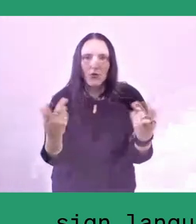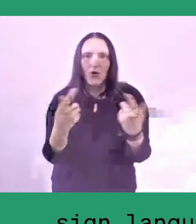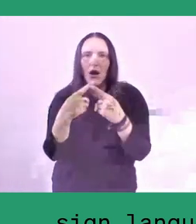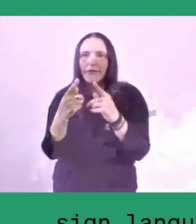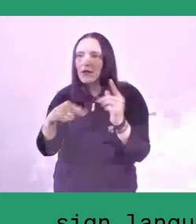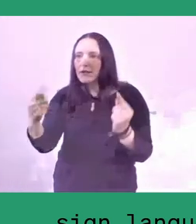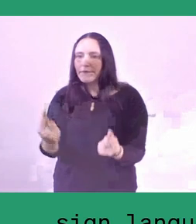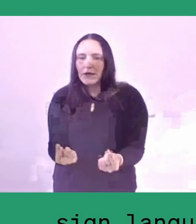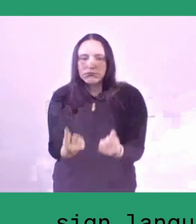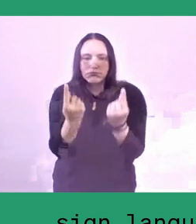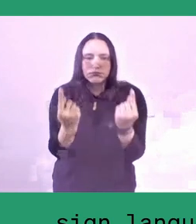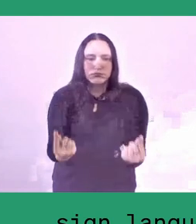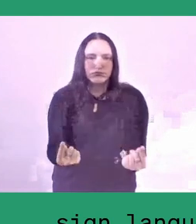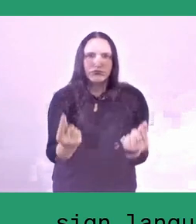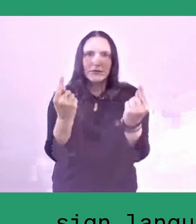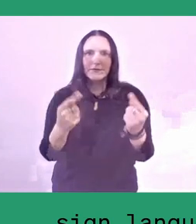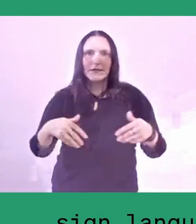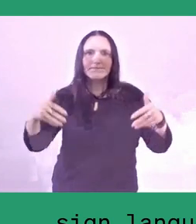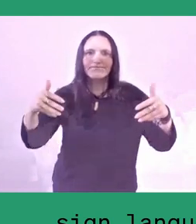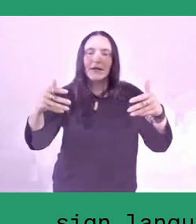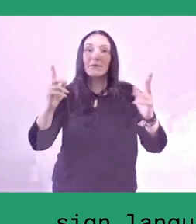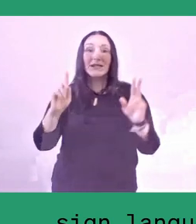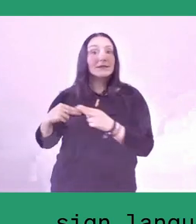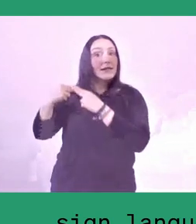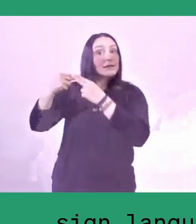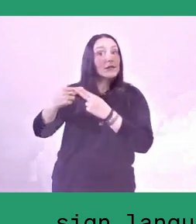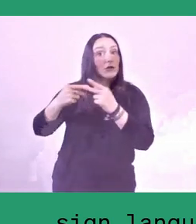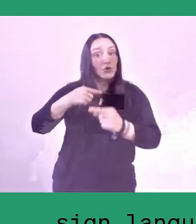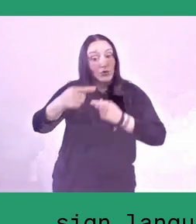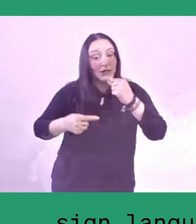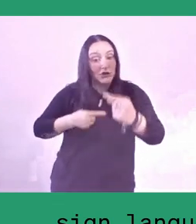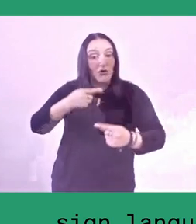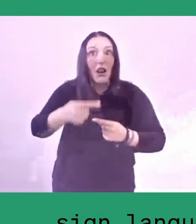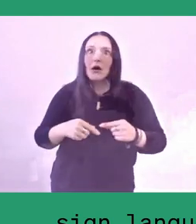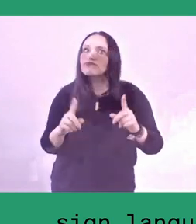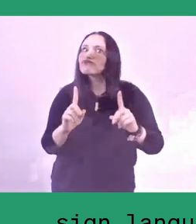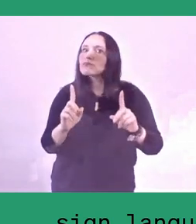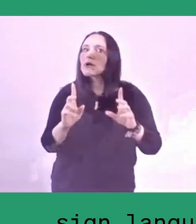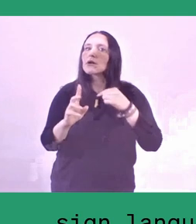It's a ritual in reviving our respect for nature,